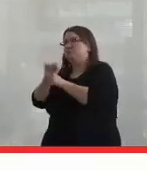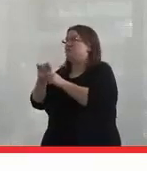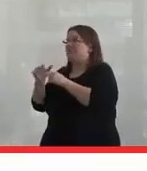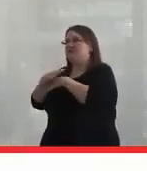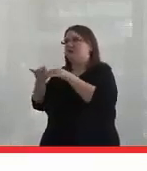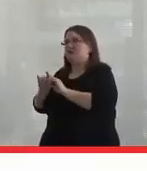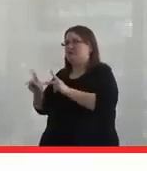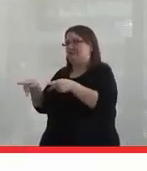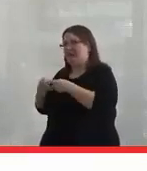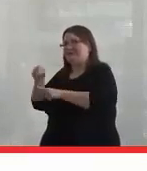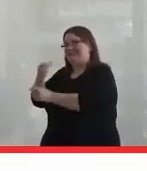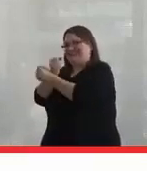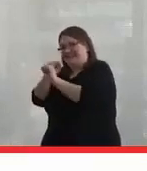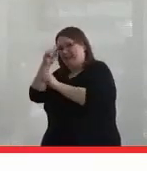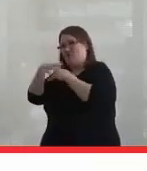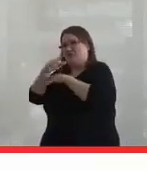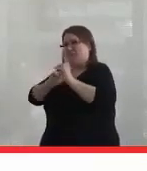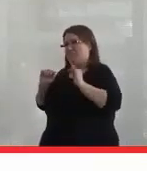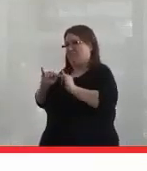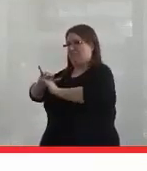spaces that are safe for Indigenous people